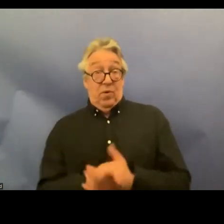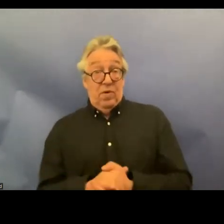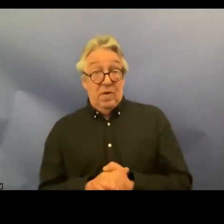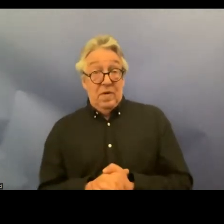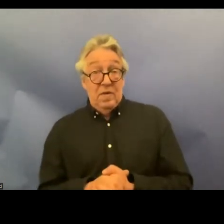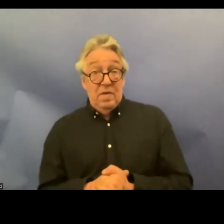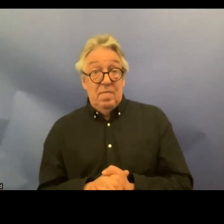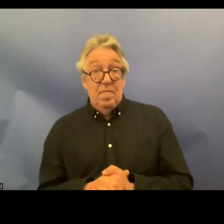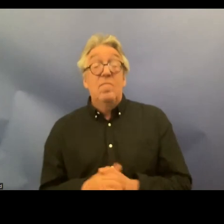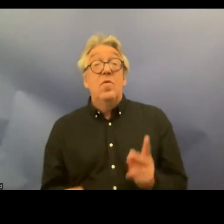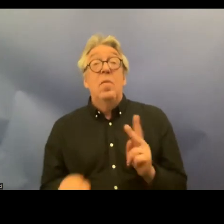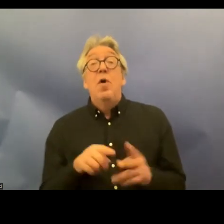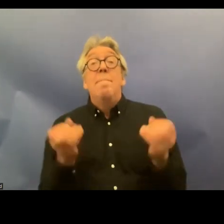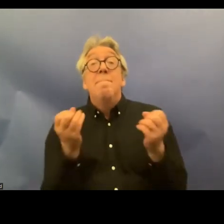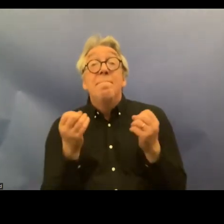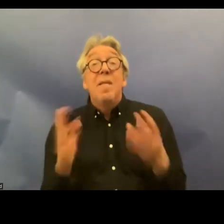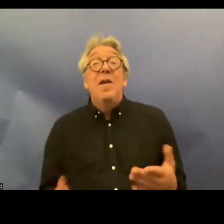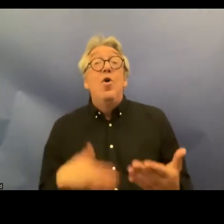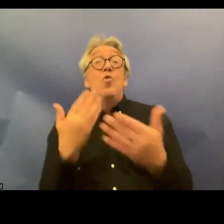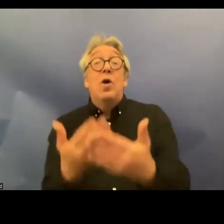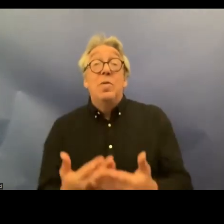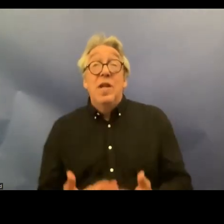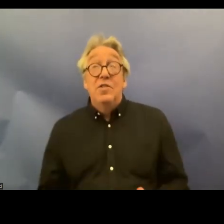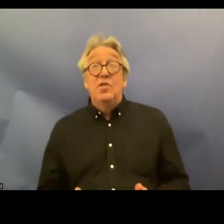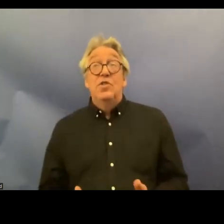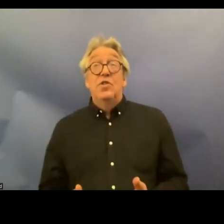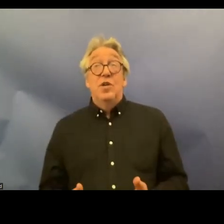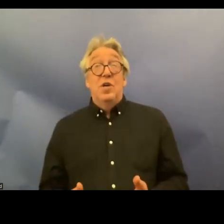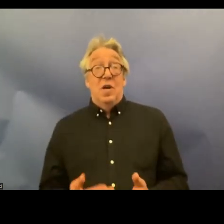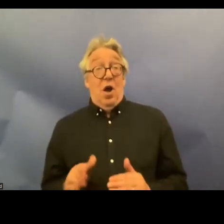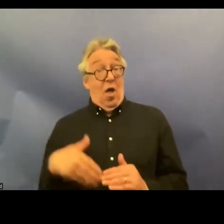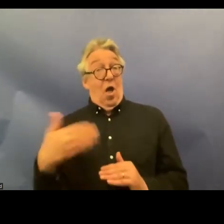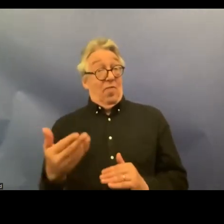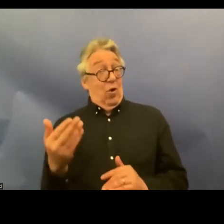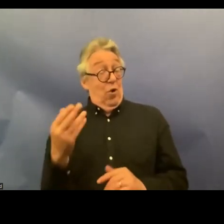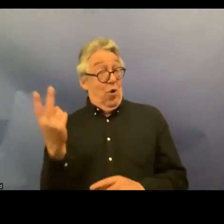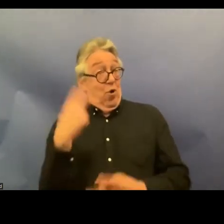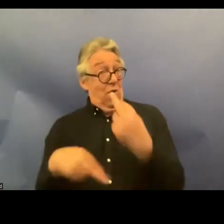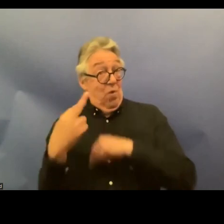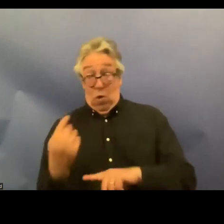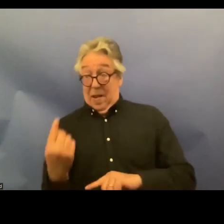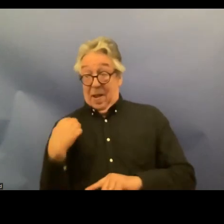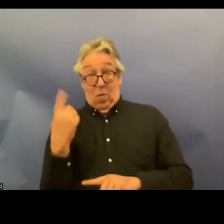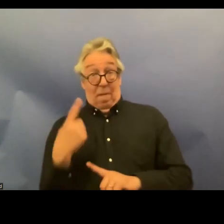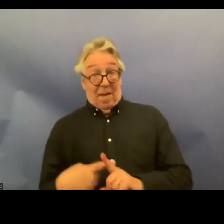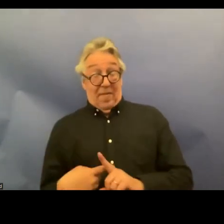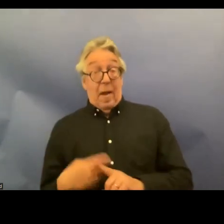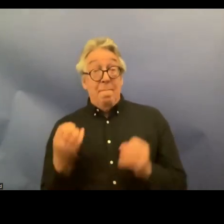addition many of the recommendations in the concluding observations adopted after the review of Sweden just last month point to the need to make sure